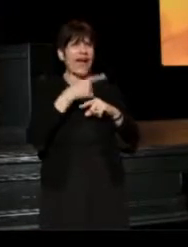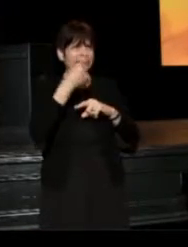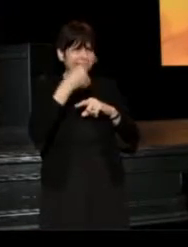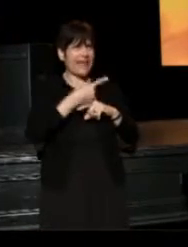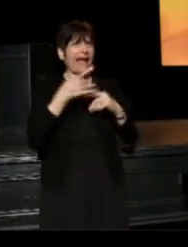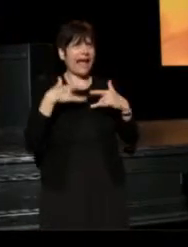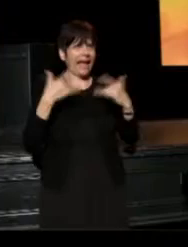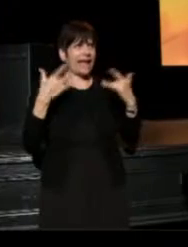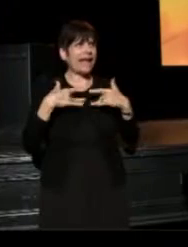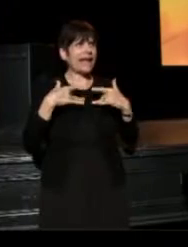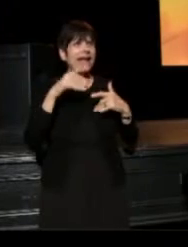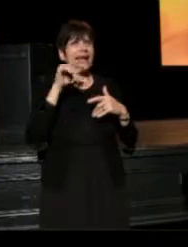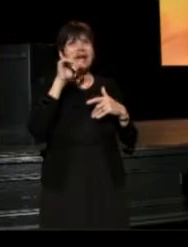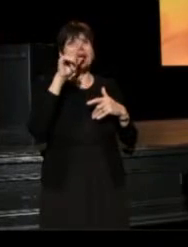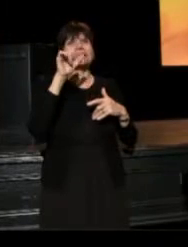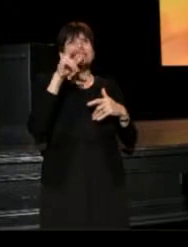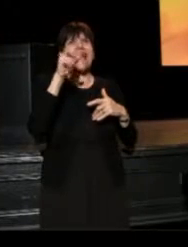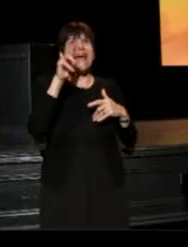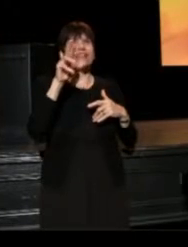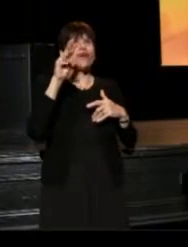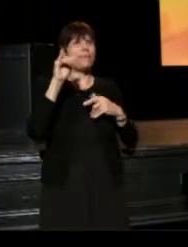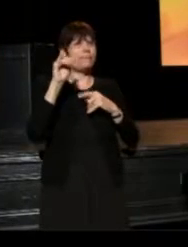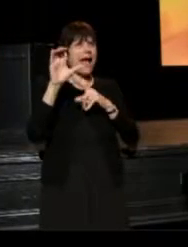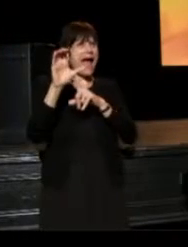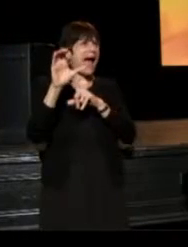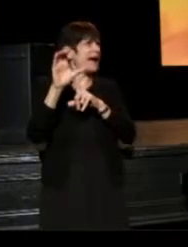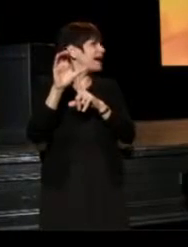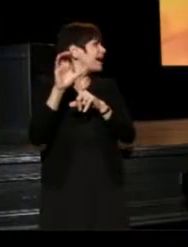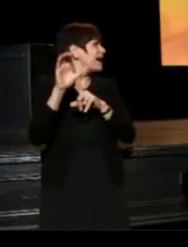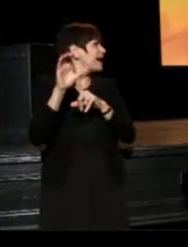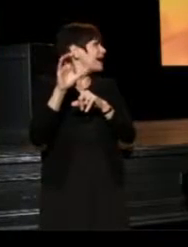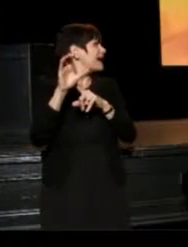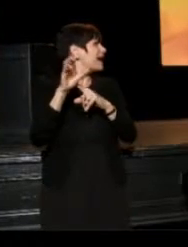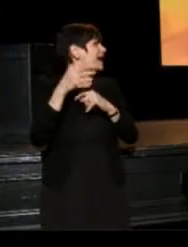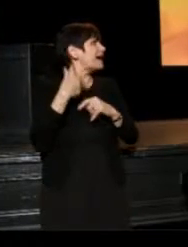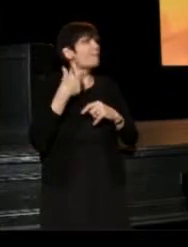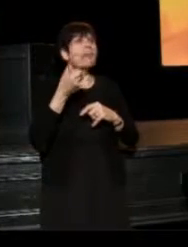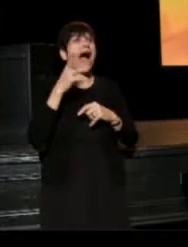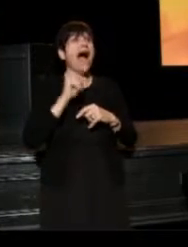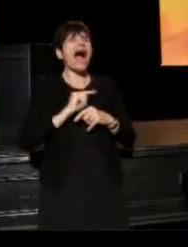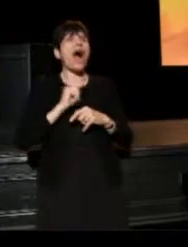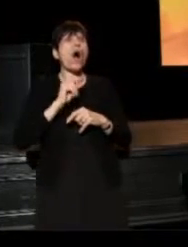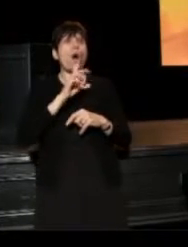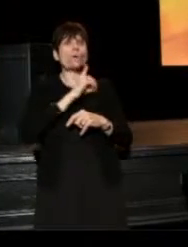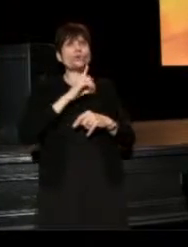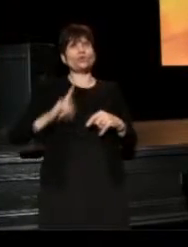and the present was Taylor Mac. So I have my own drag queen for a day.